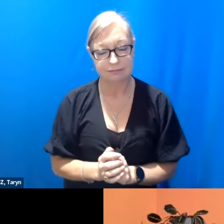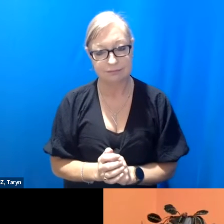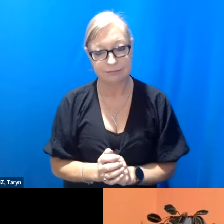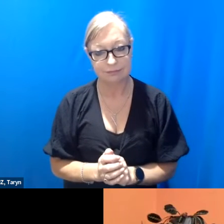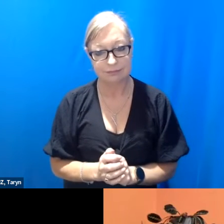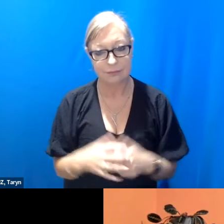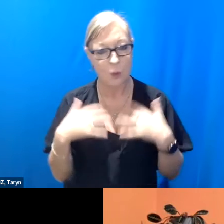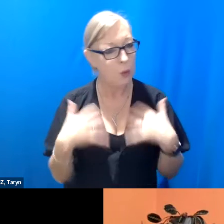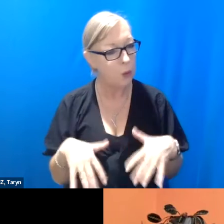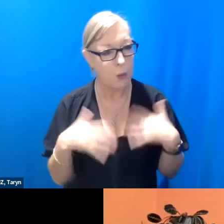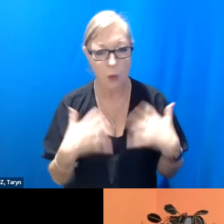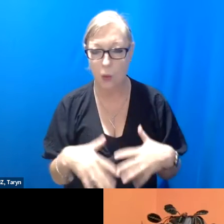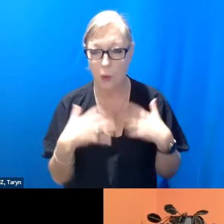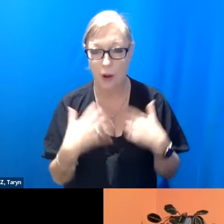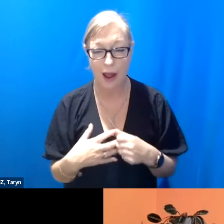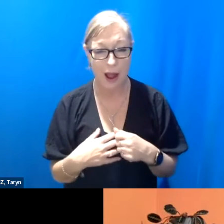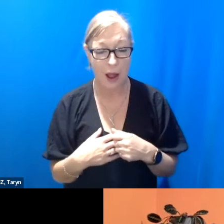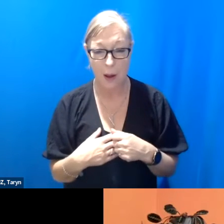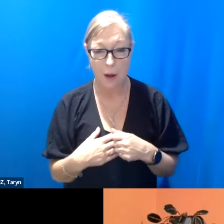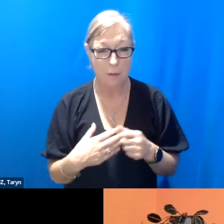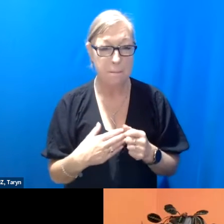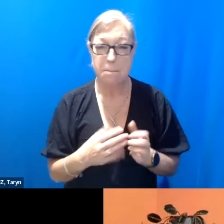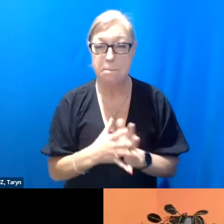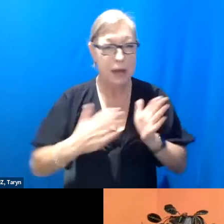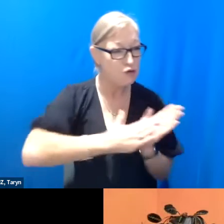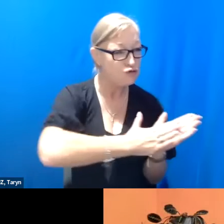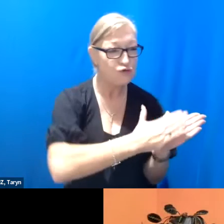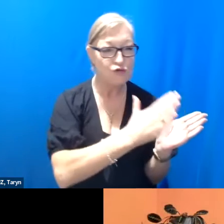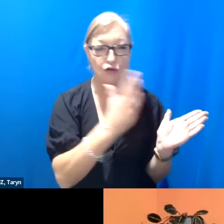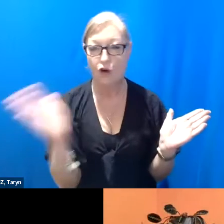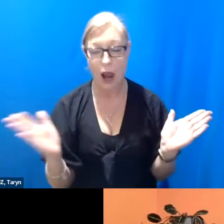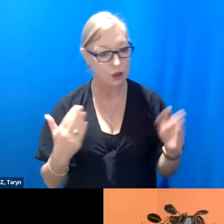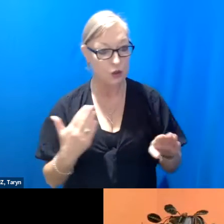such an incredible sort of range of work that's beginning to emerge, that historically I think